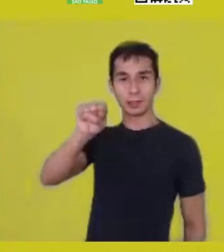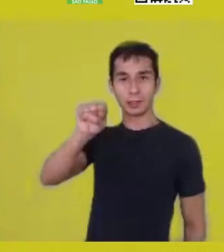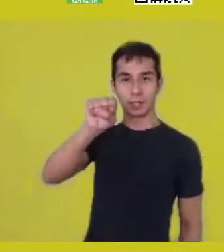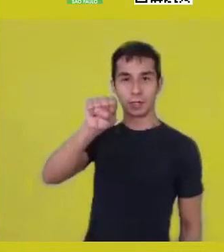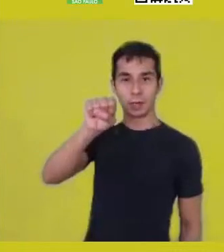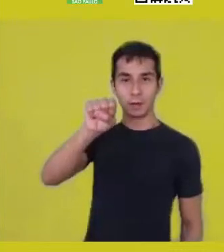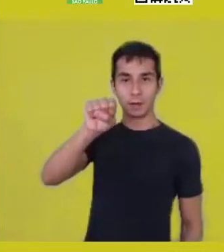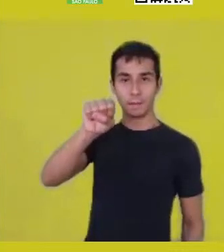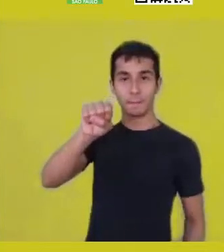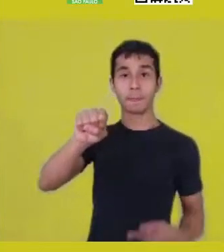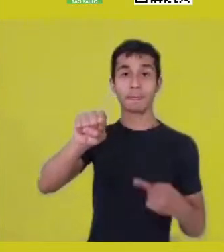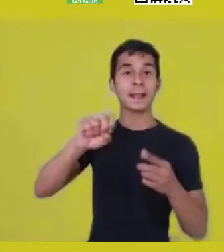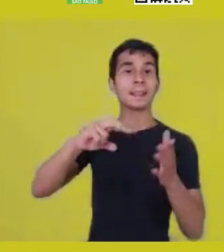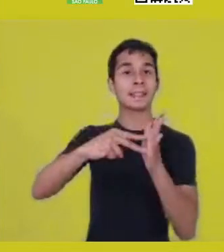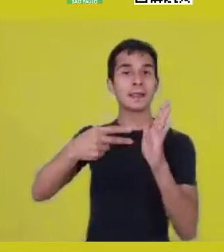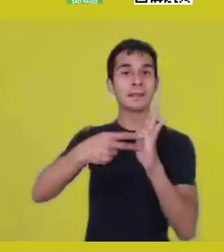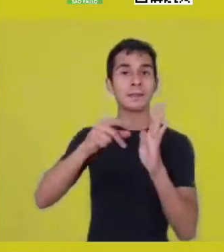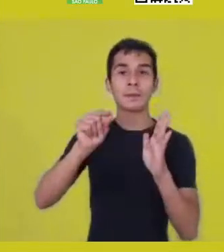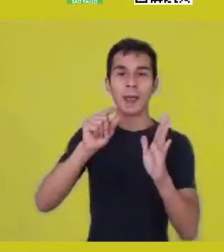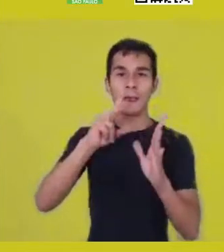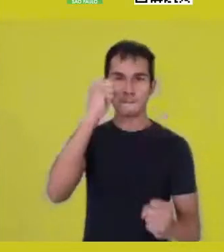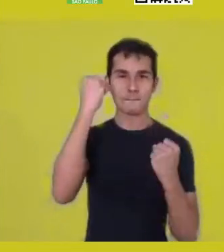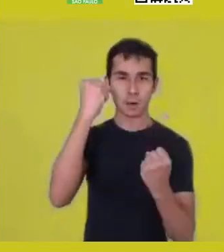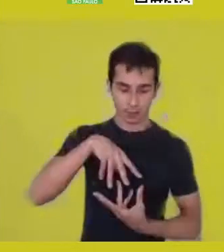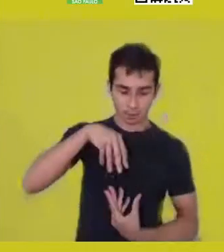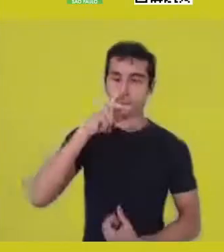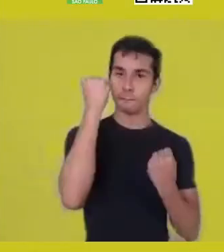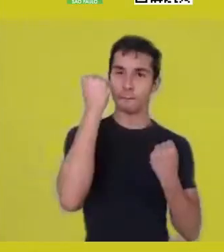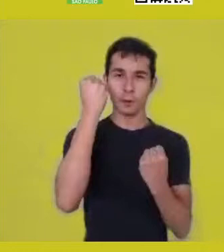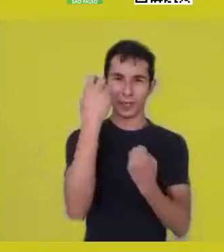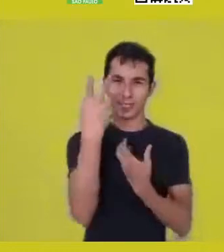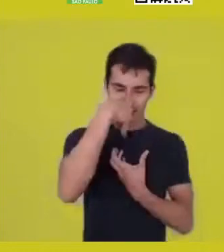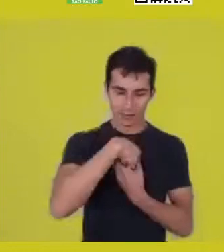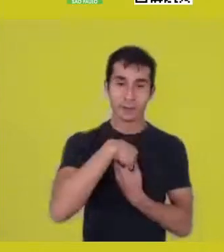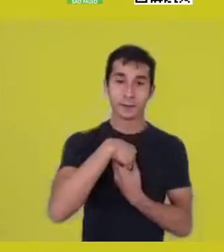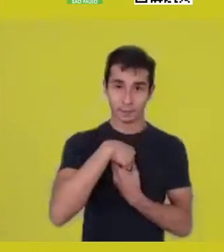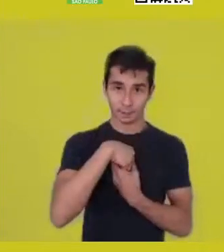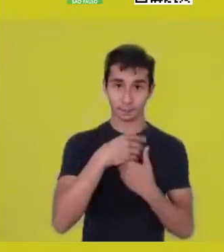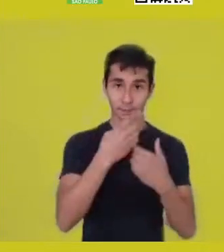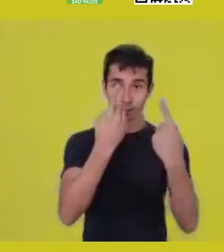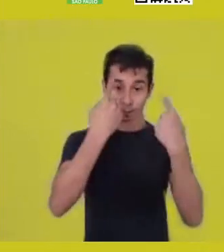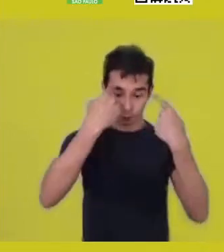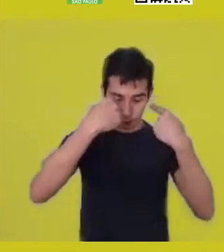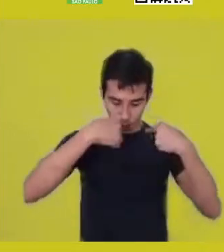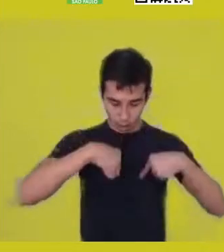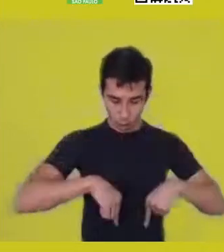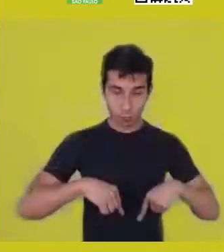from the spirit that comes with us, so this body also has this ability